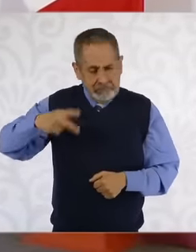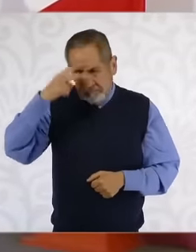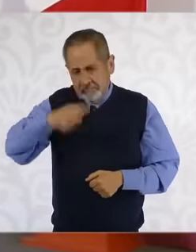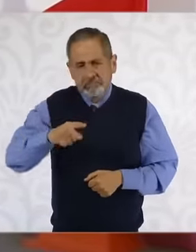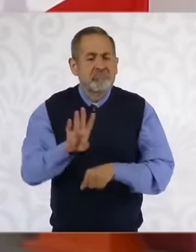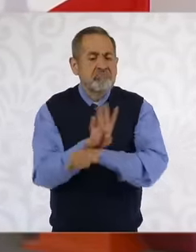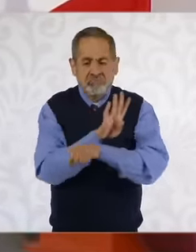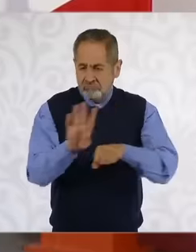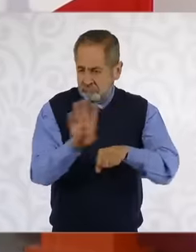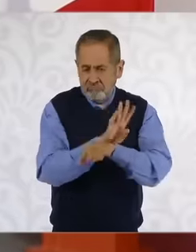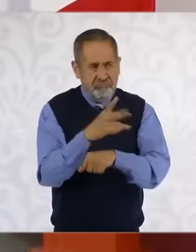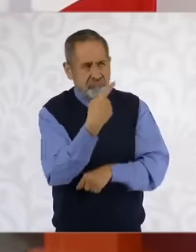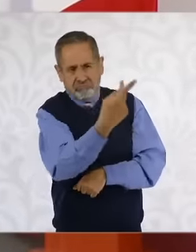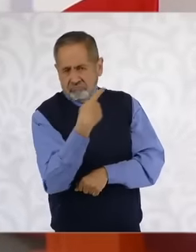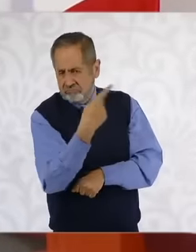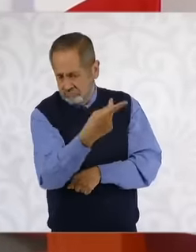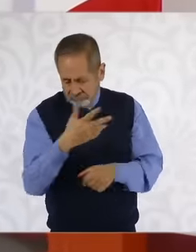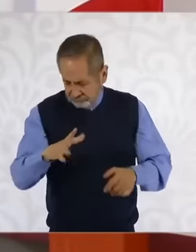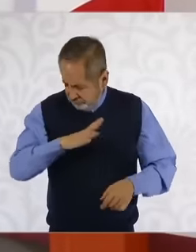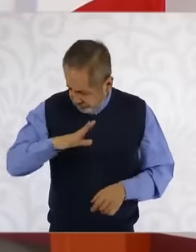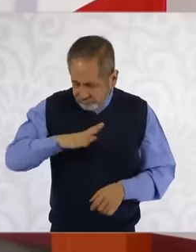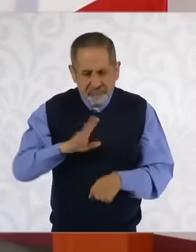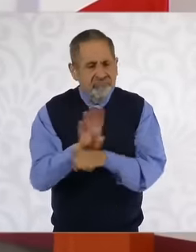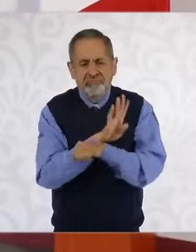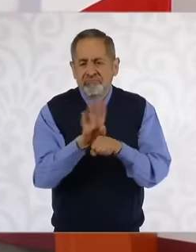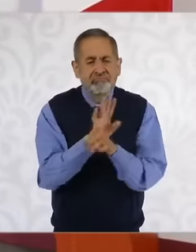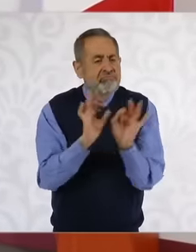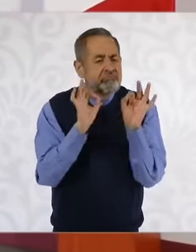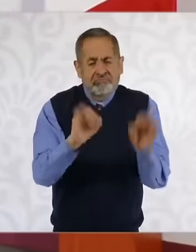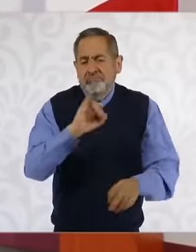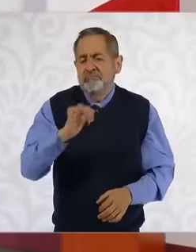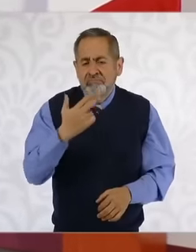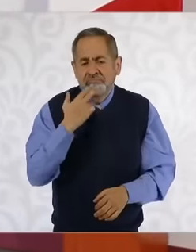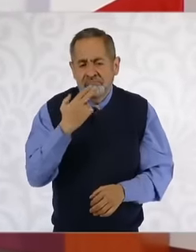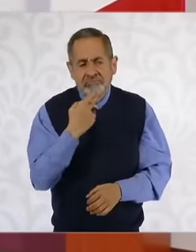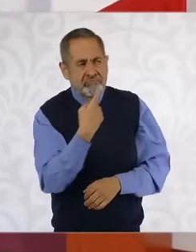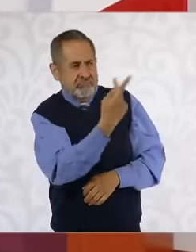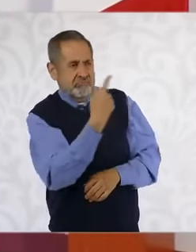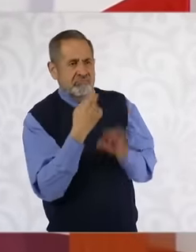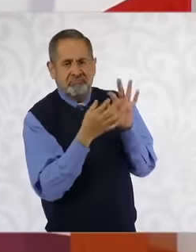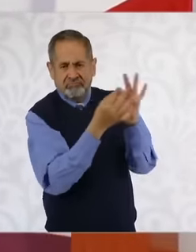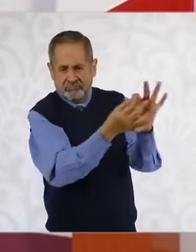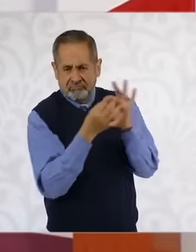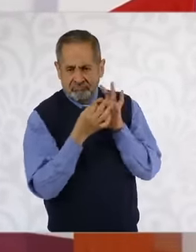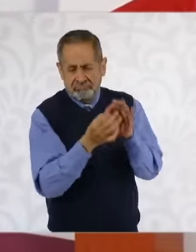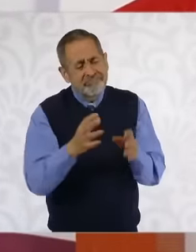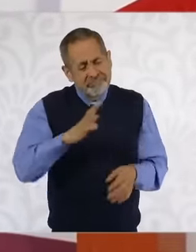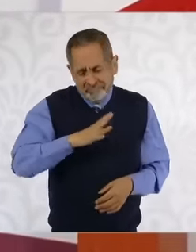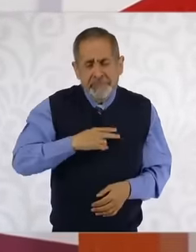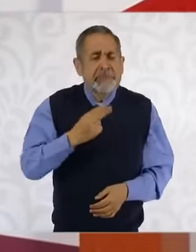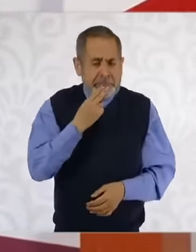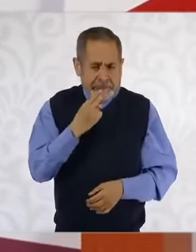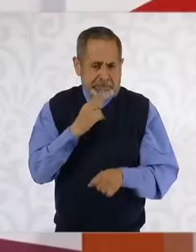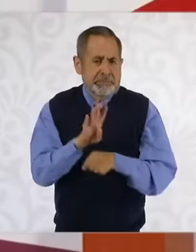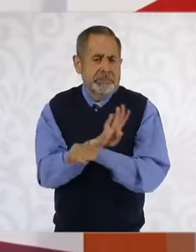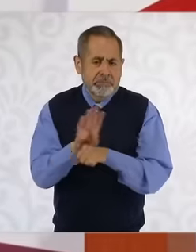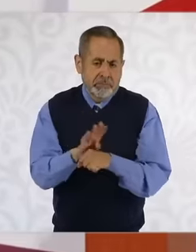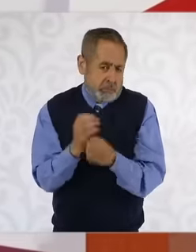Mexico in particular in this bilateral relationship. So it is a strength of both of us.